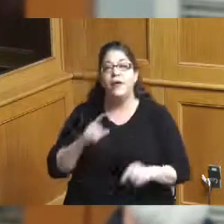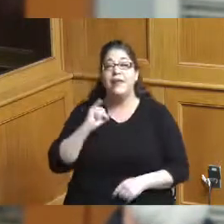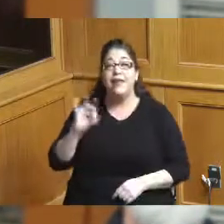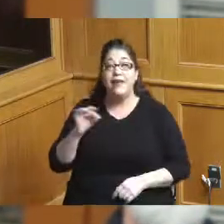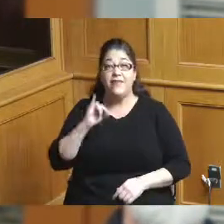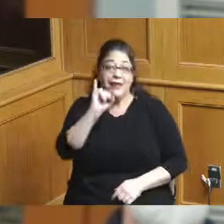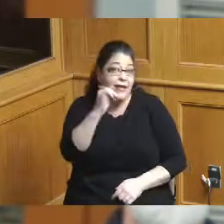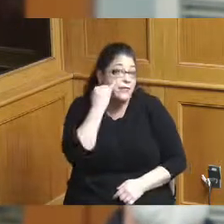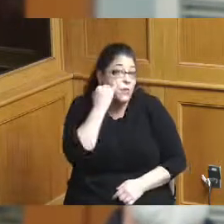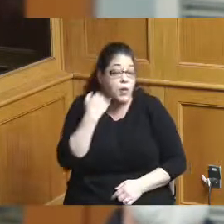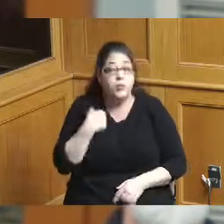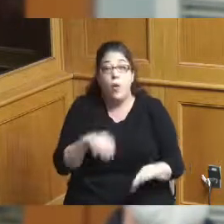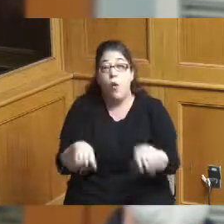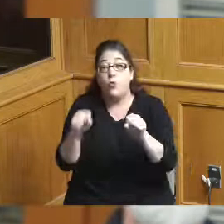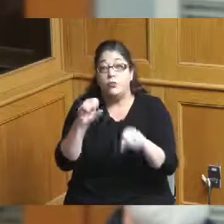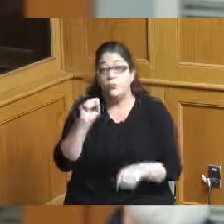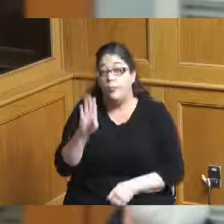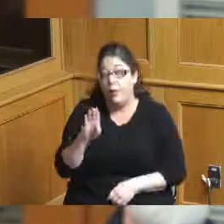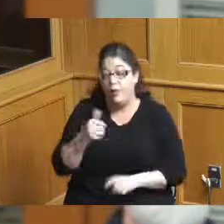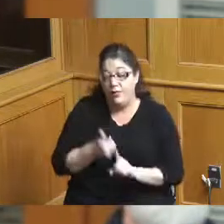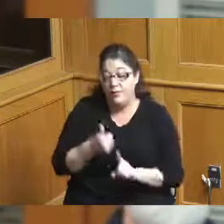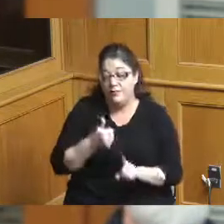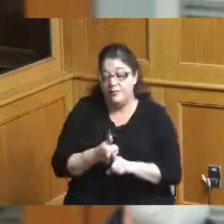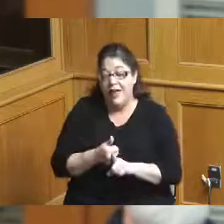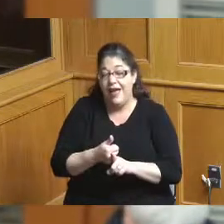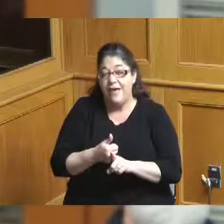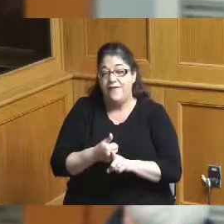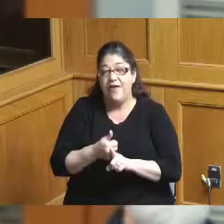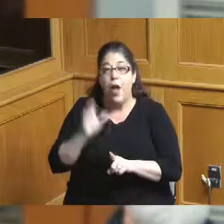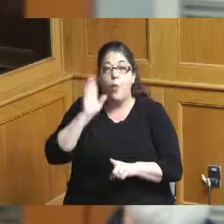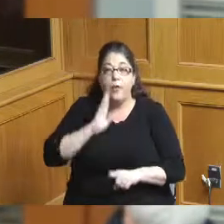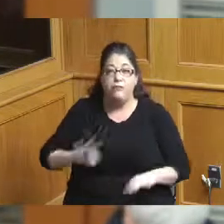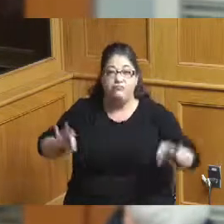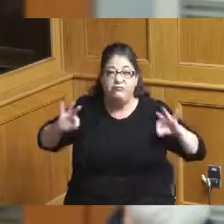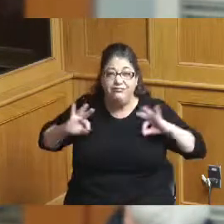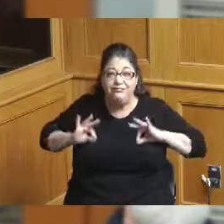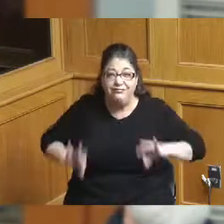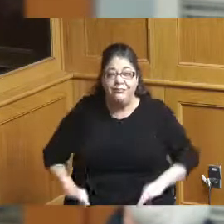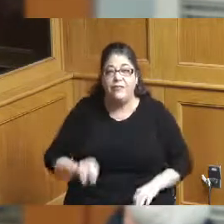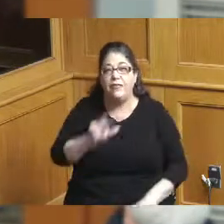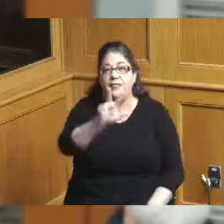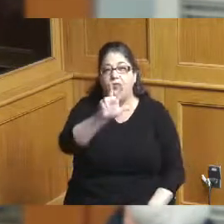Bowl it would be an economic impact of about 300 to 500 million again compared to 5 billion